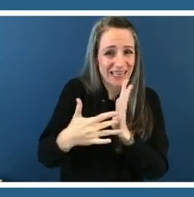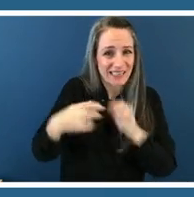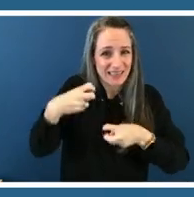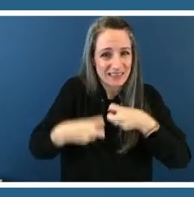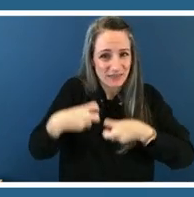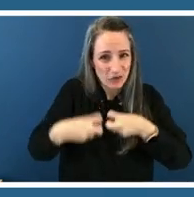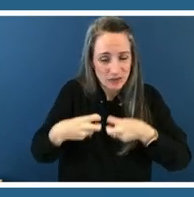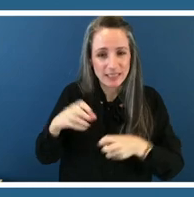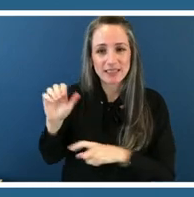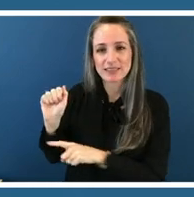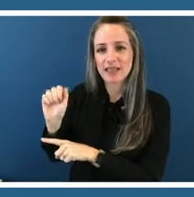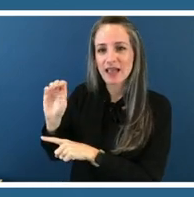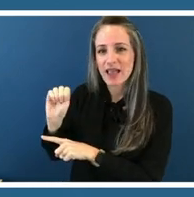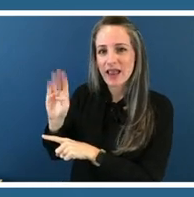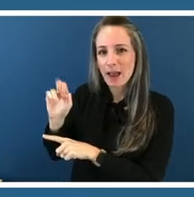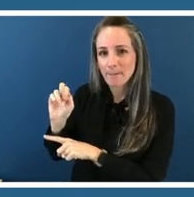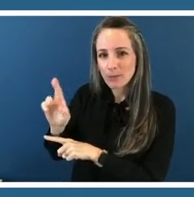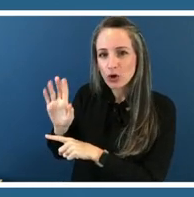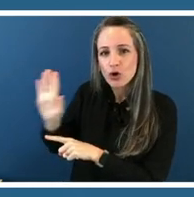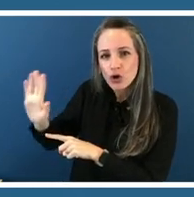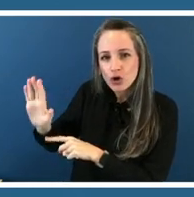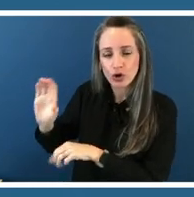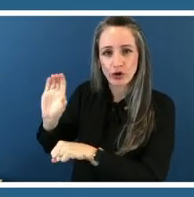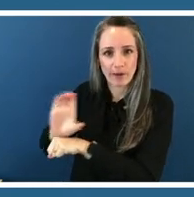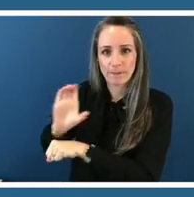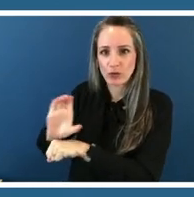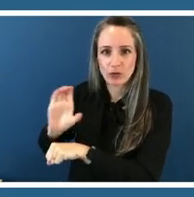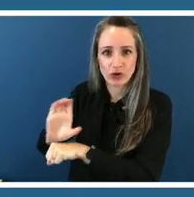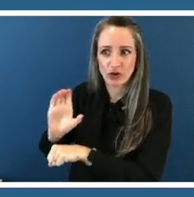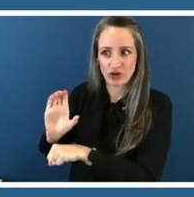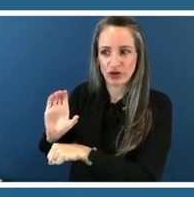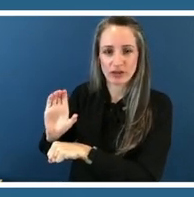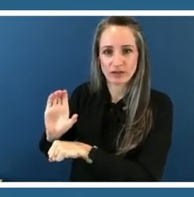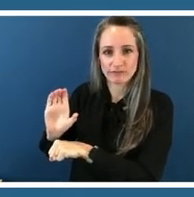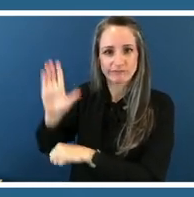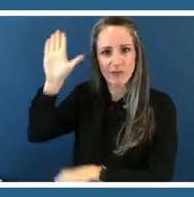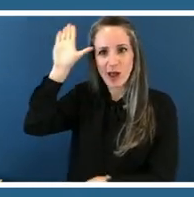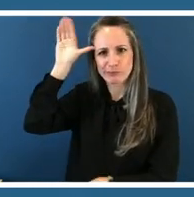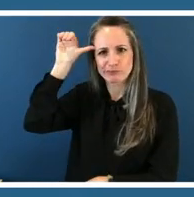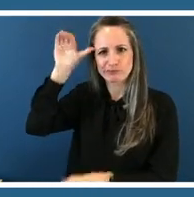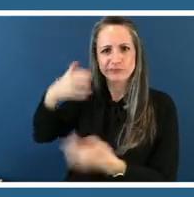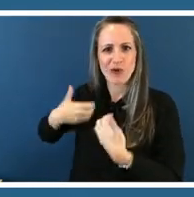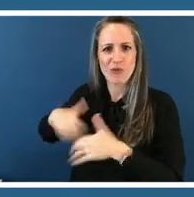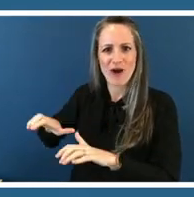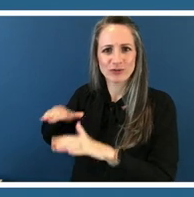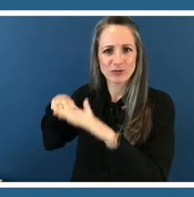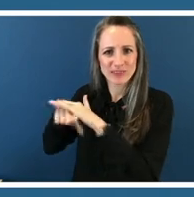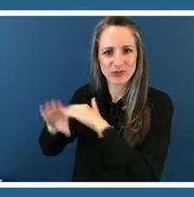computer is deciding that they don't want to do zoom